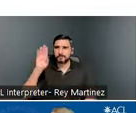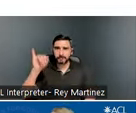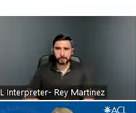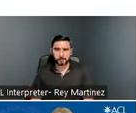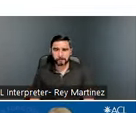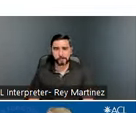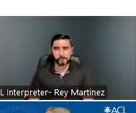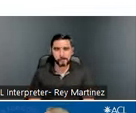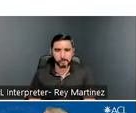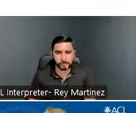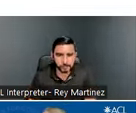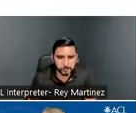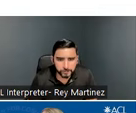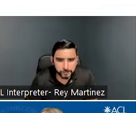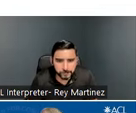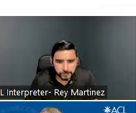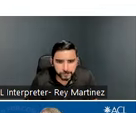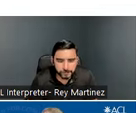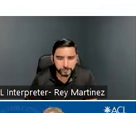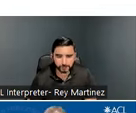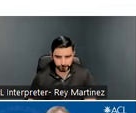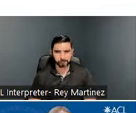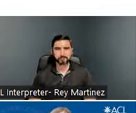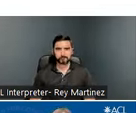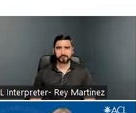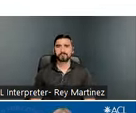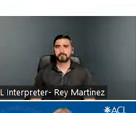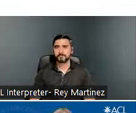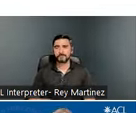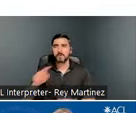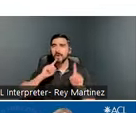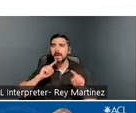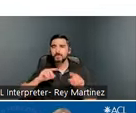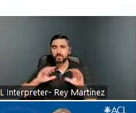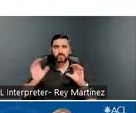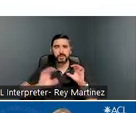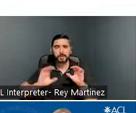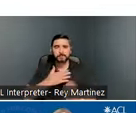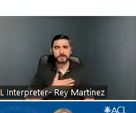And if you can put your answers in the chat. And we’re going to turn